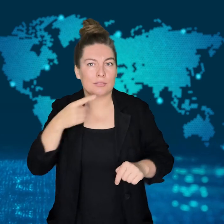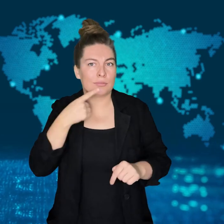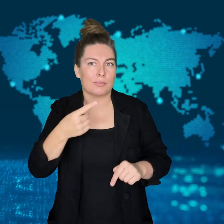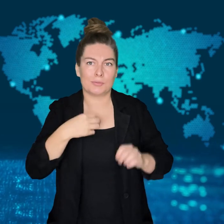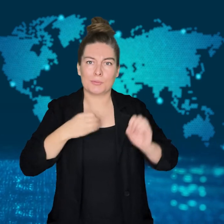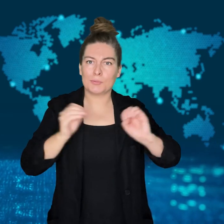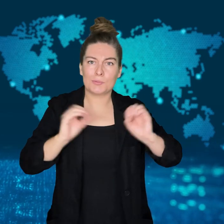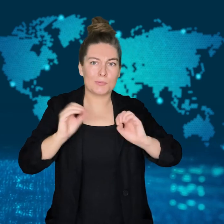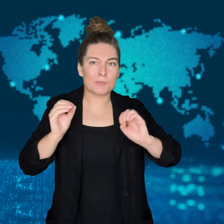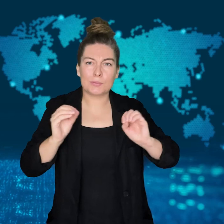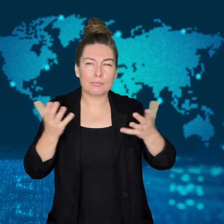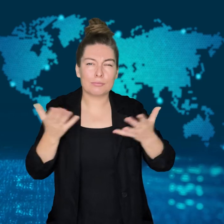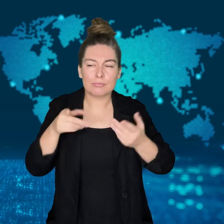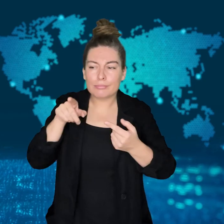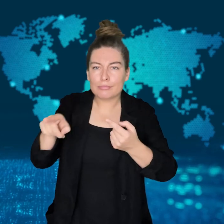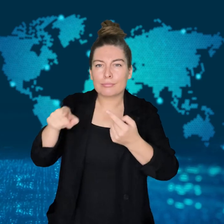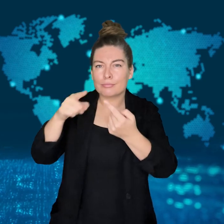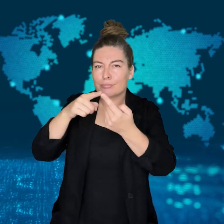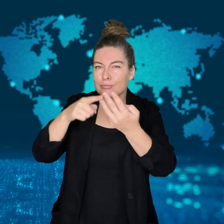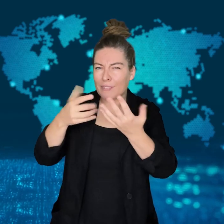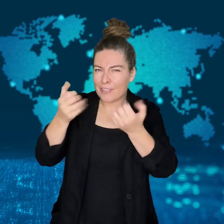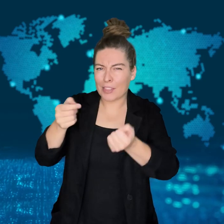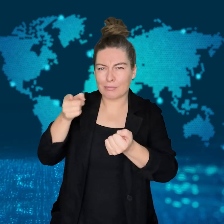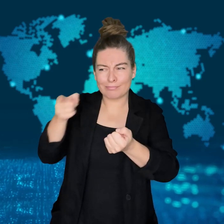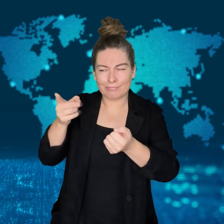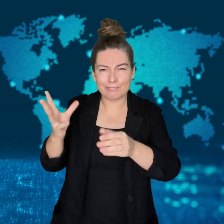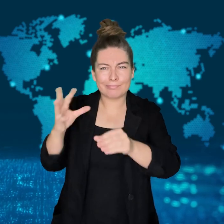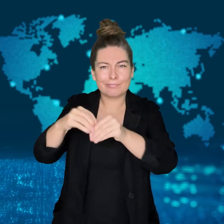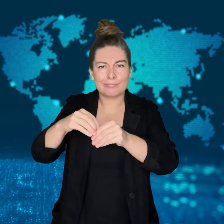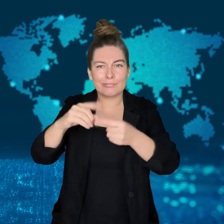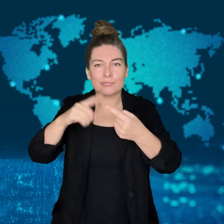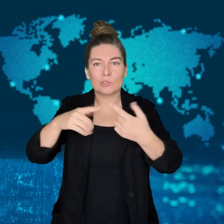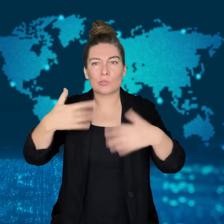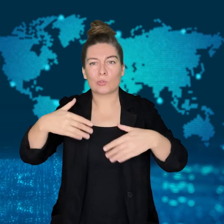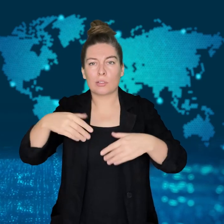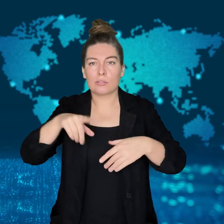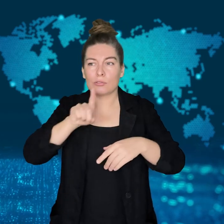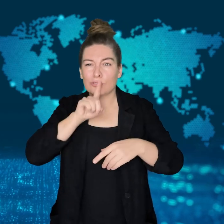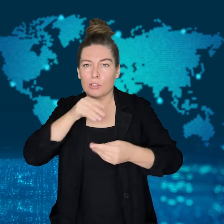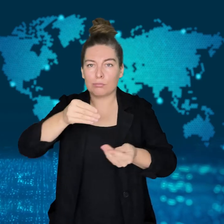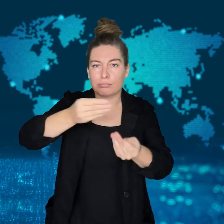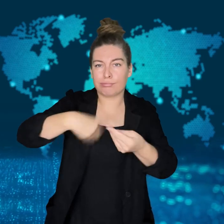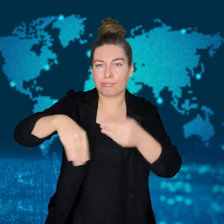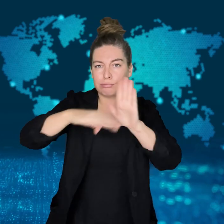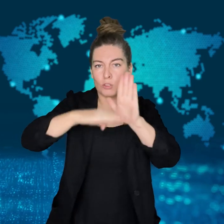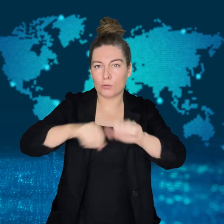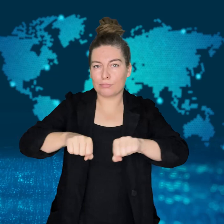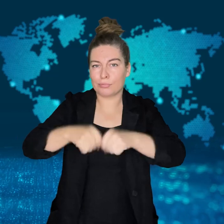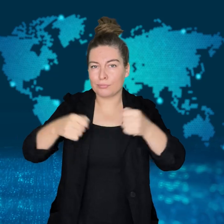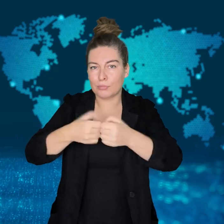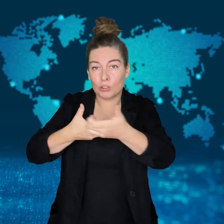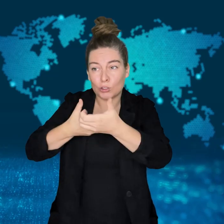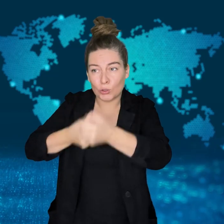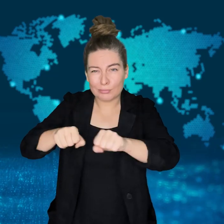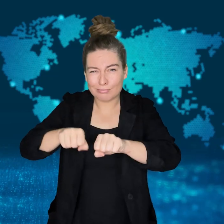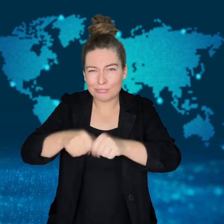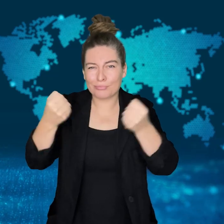Netanyahu's trial began in January 202 as he defended himself against charges including fraud,